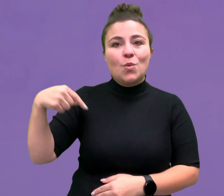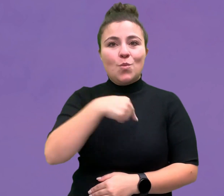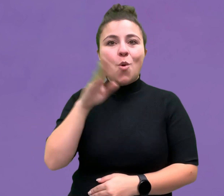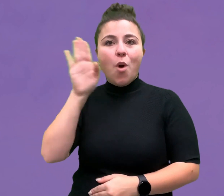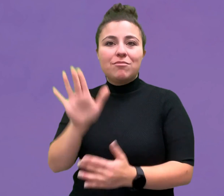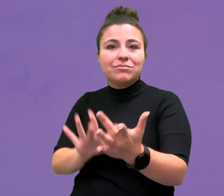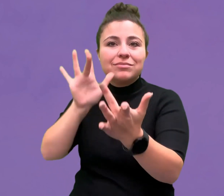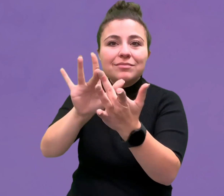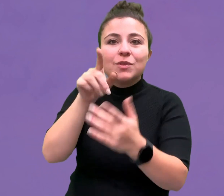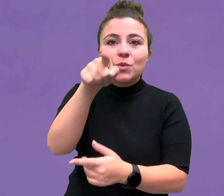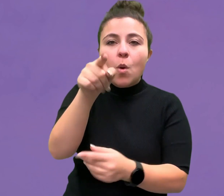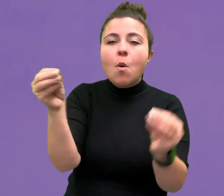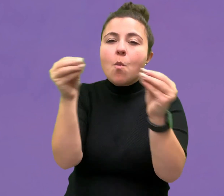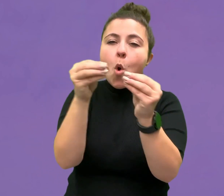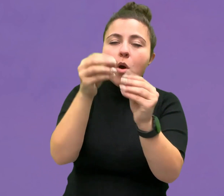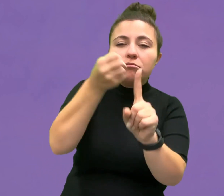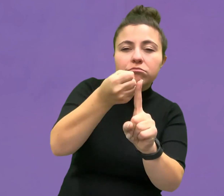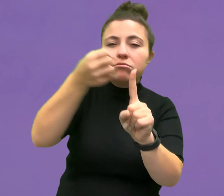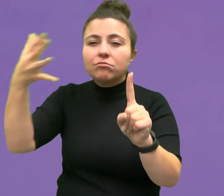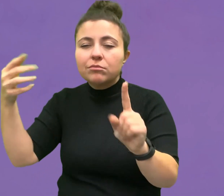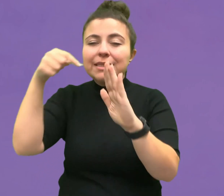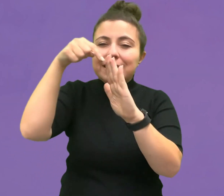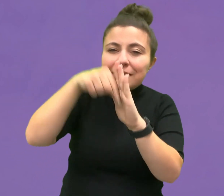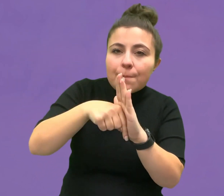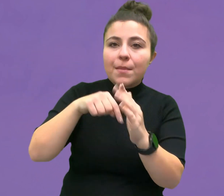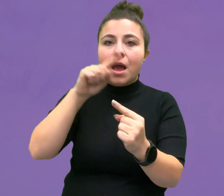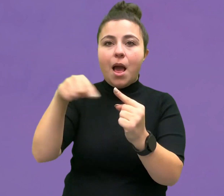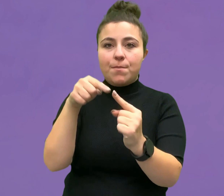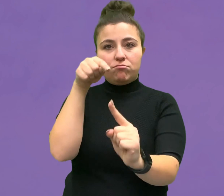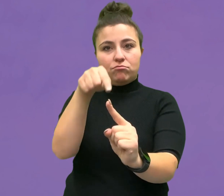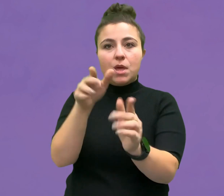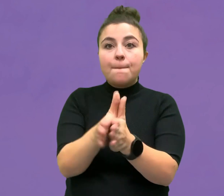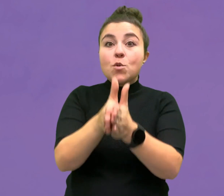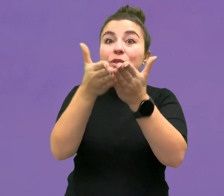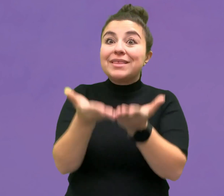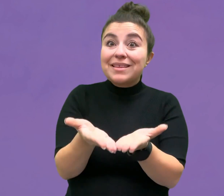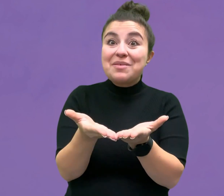Once selected, we will be contacting you for more details about the art-book.